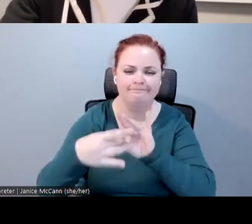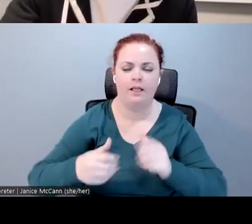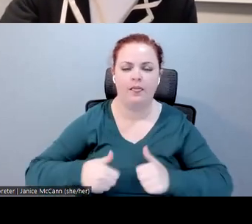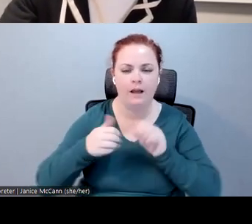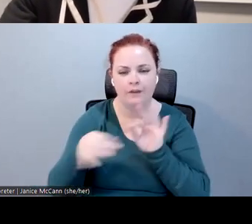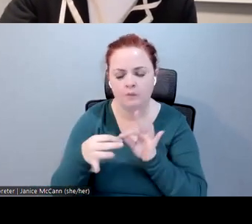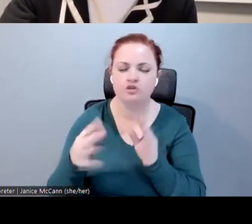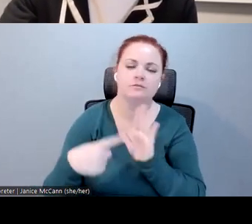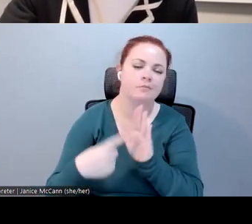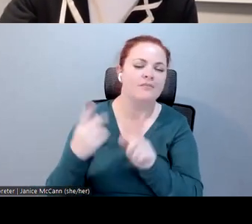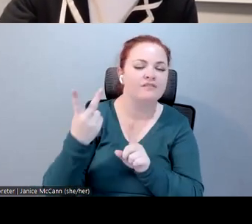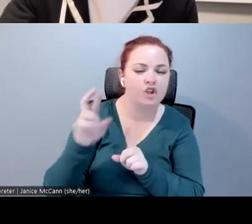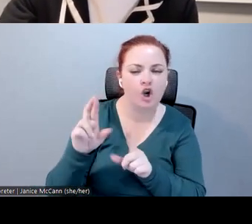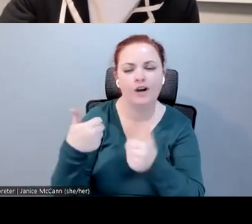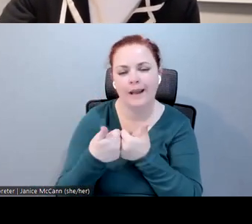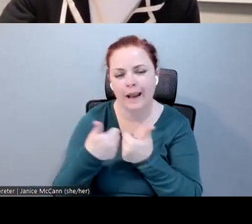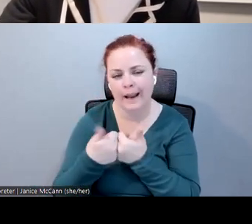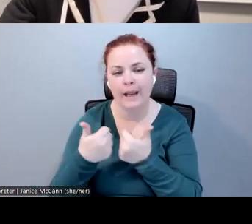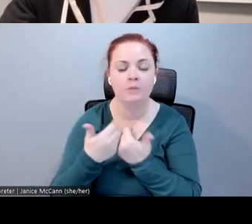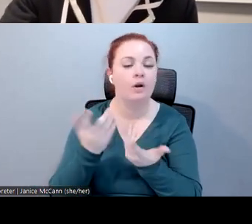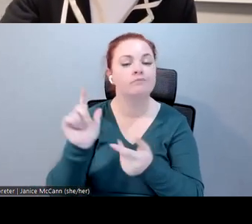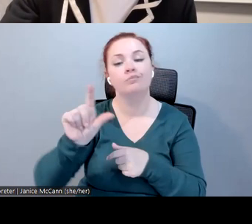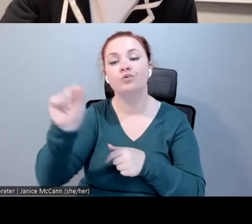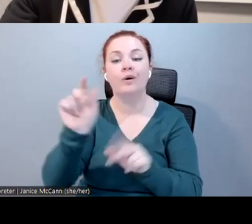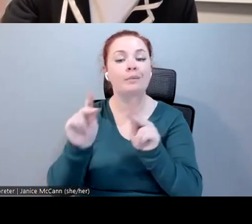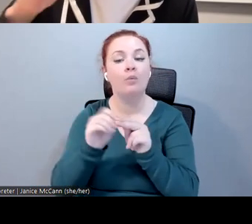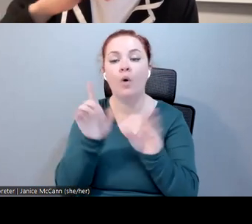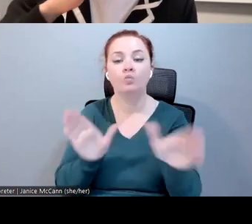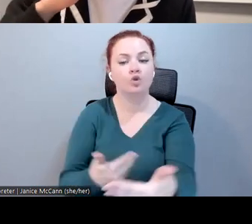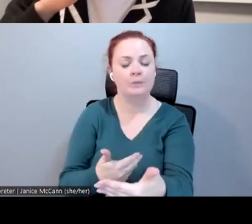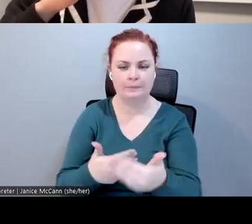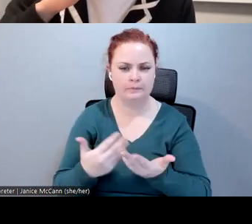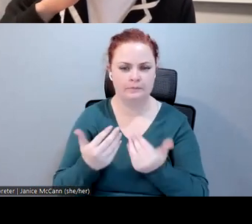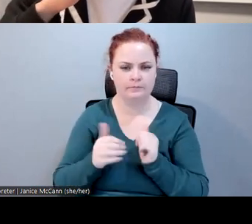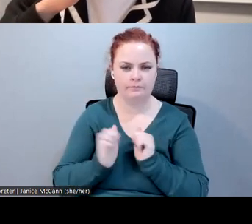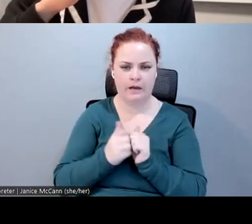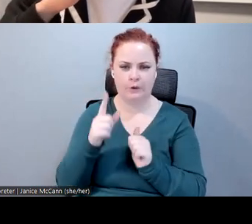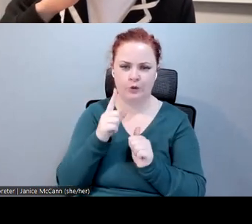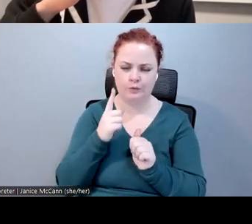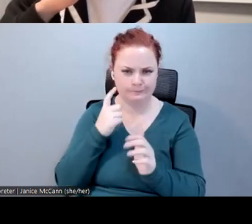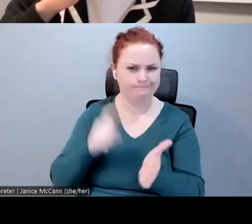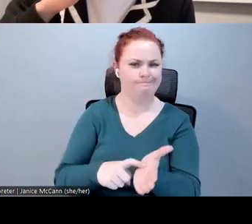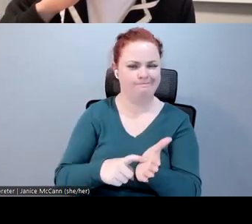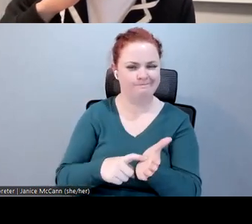where, for example, there are 20 people in the room? How do you